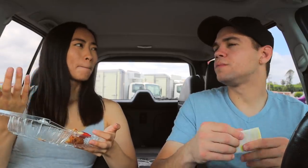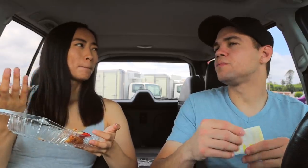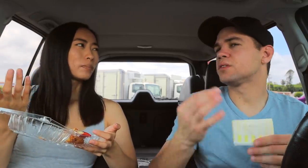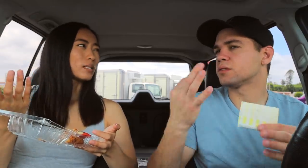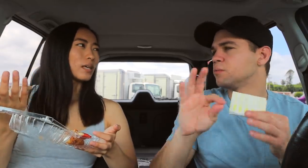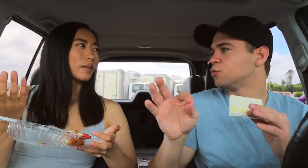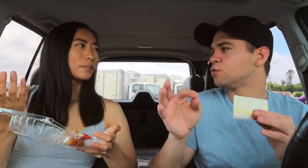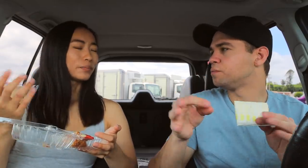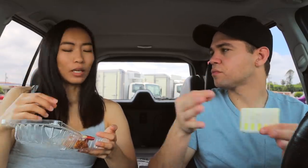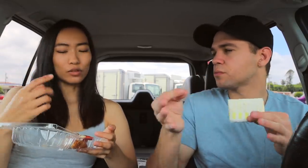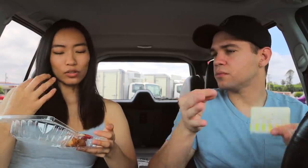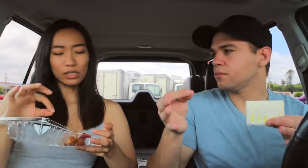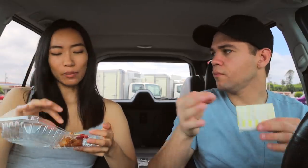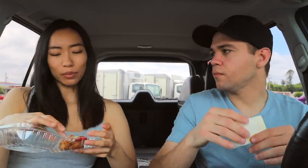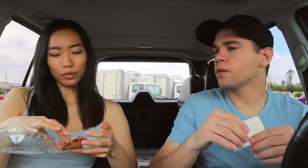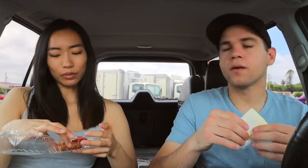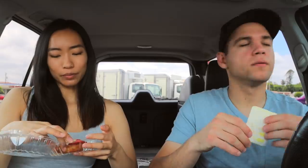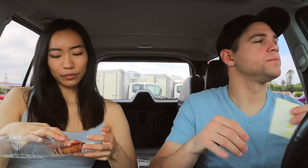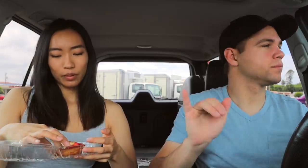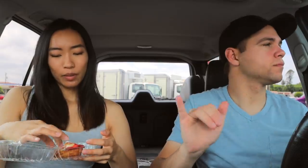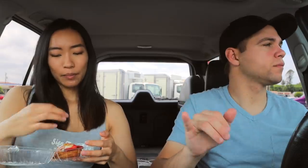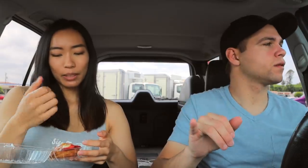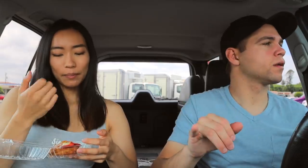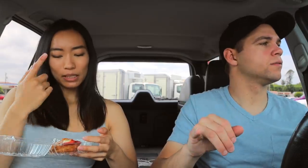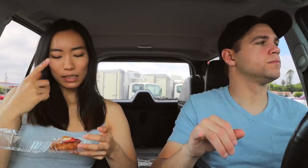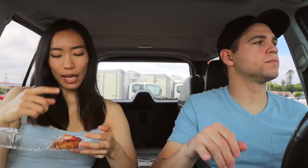That's it. Yeah, I was really simple but it makes sense.